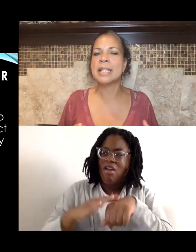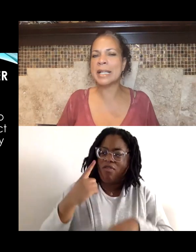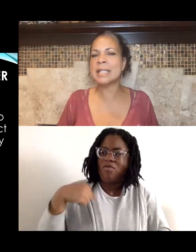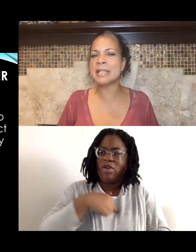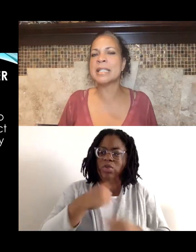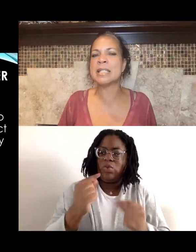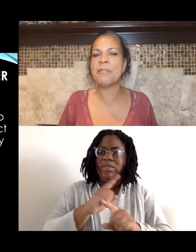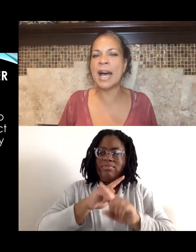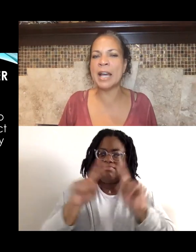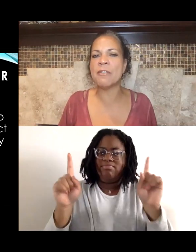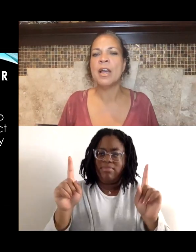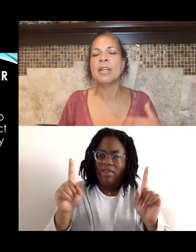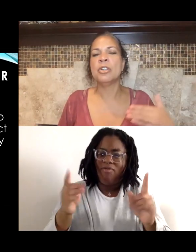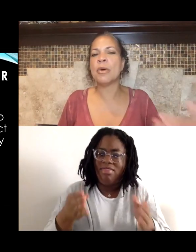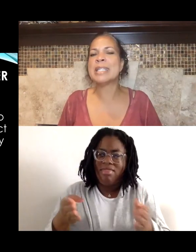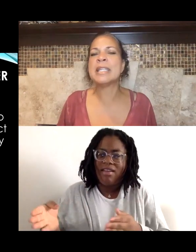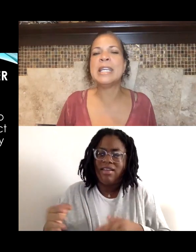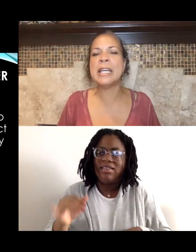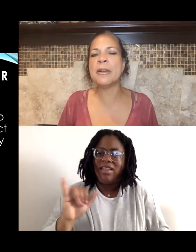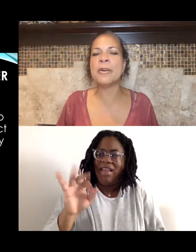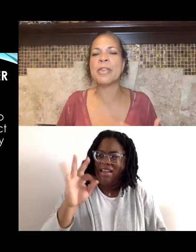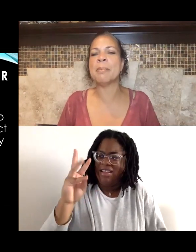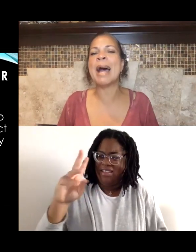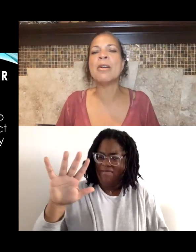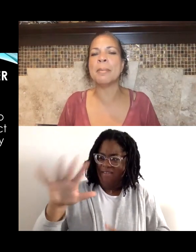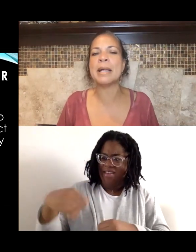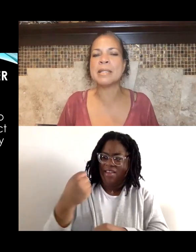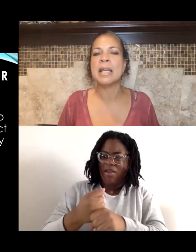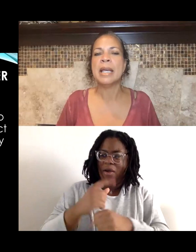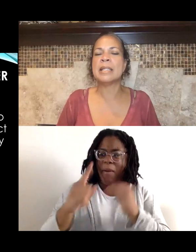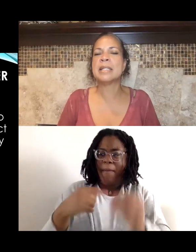1965 is the year that Malcolm X, his life is stolen, right.